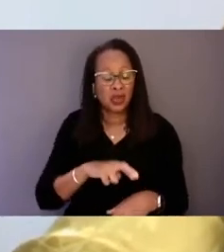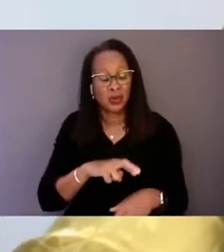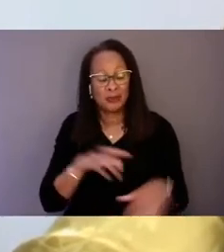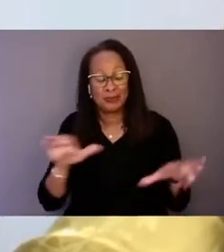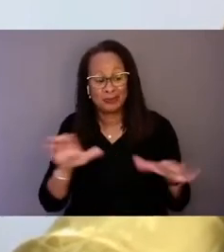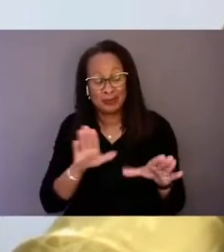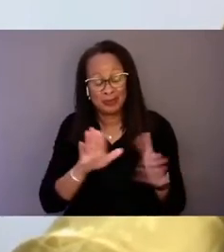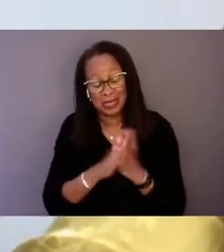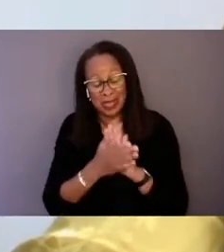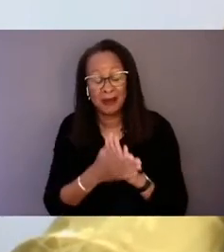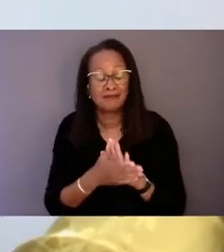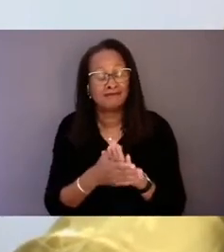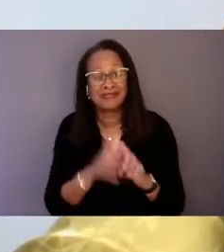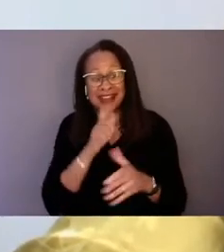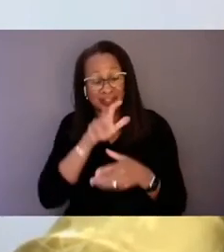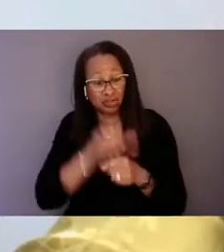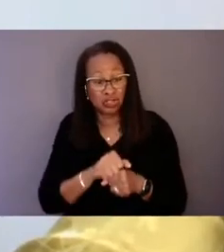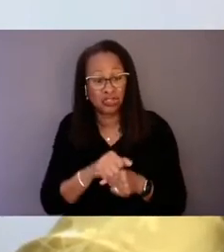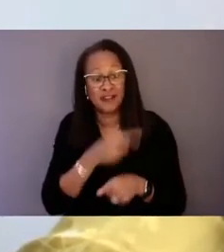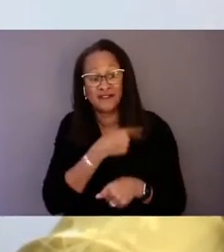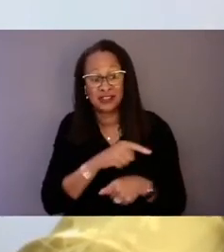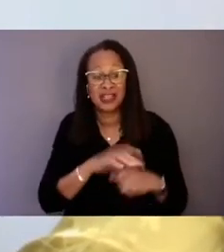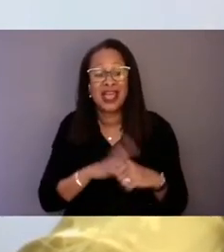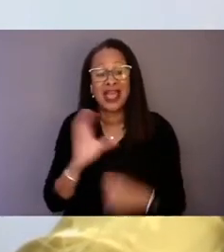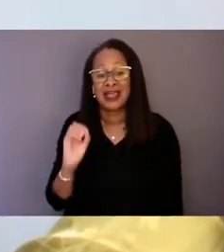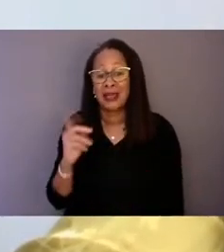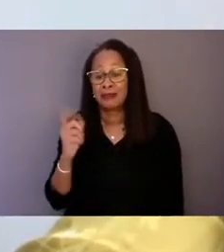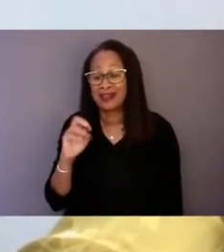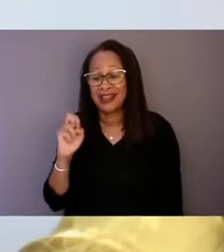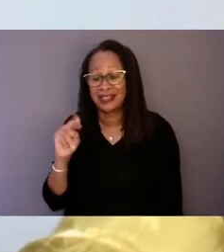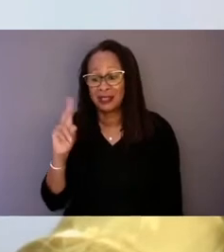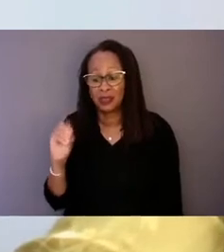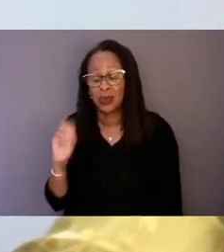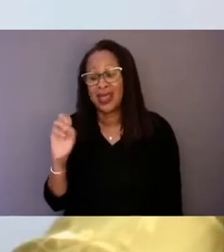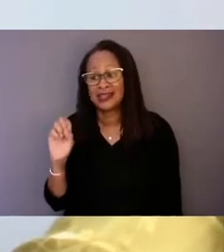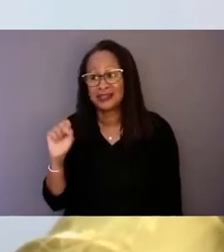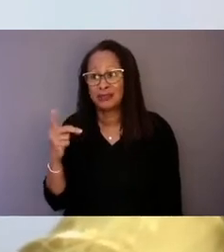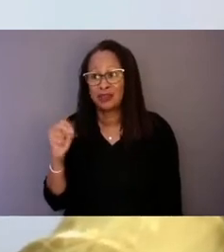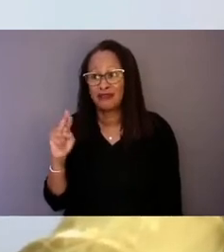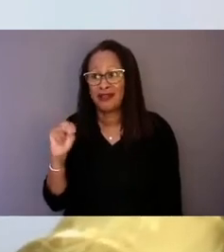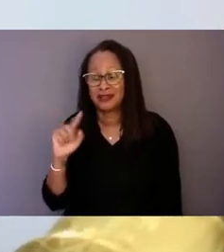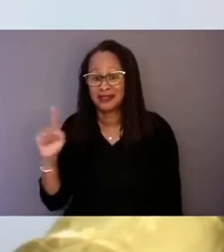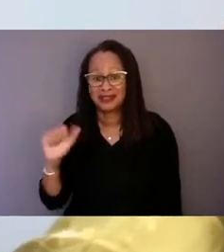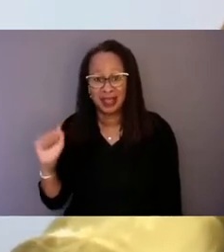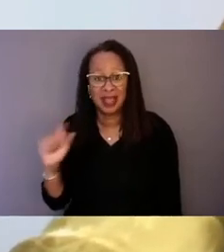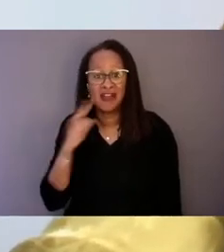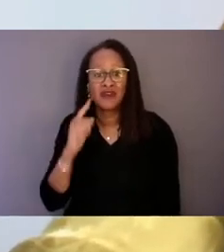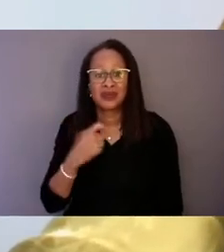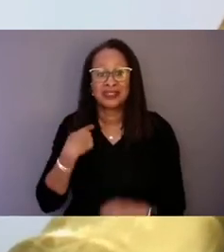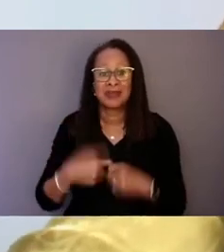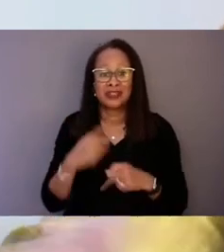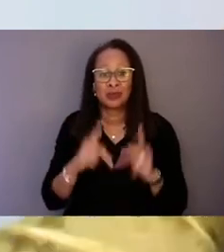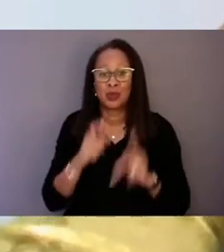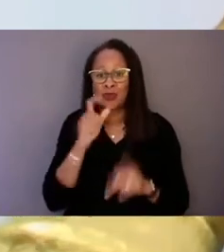and Compartiendo Esperanza for Spanish speakers who often struggle to find resources in their own language. 988 is a huge step